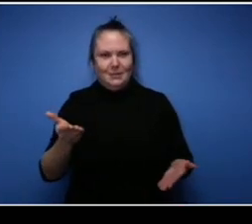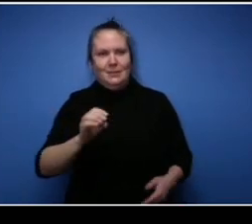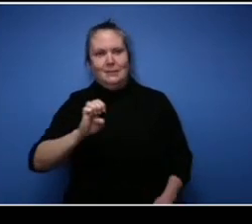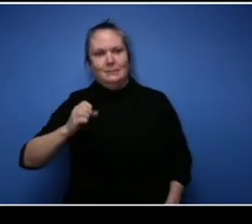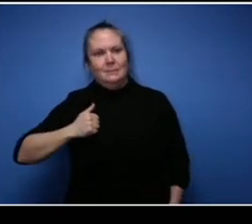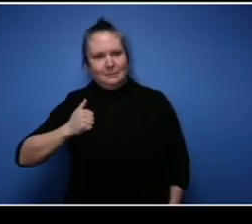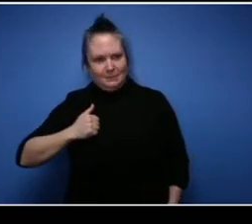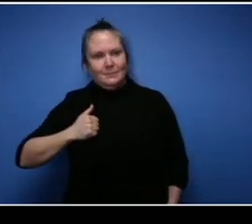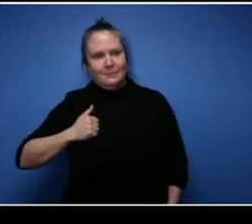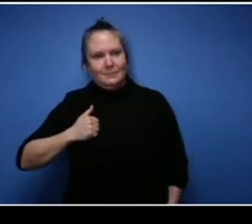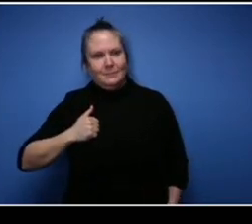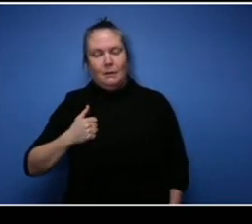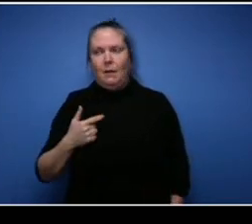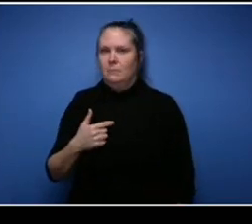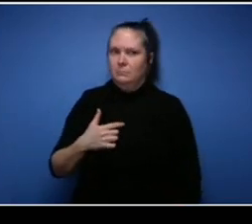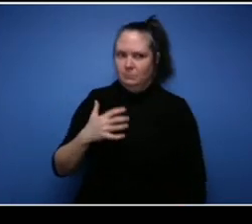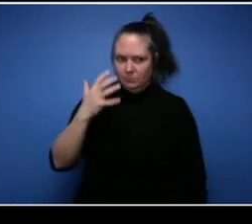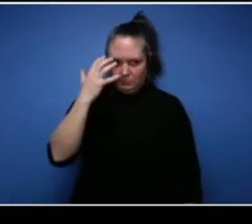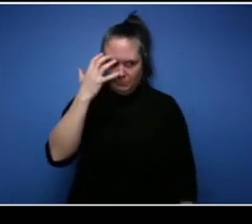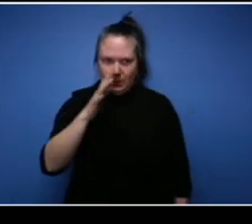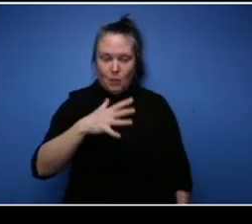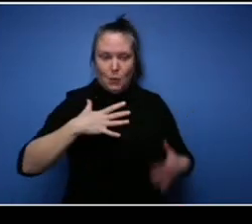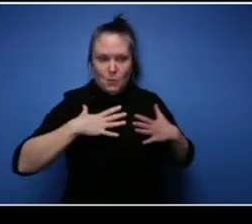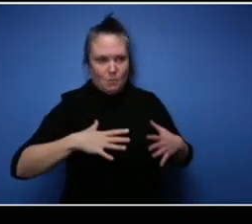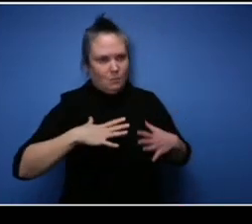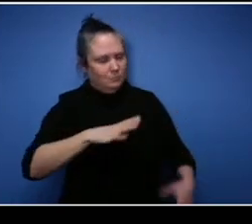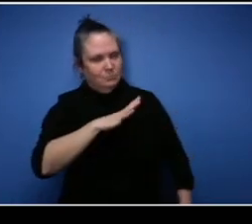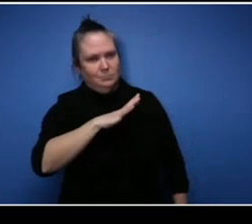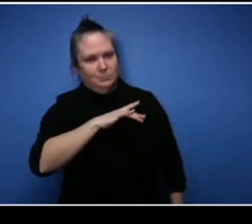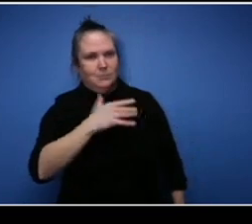so you know, keep doing what you're doing and thank you so much for that. The next question